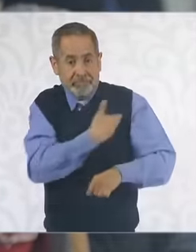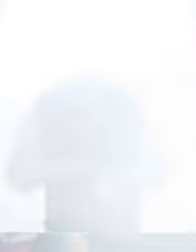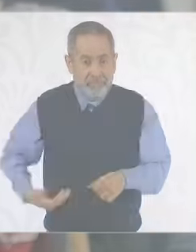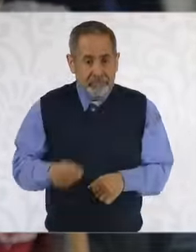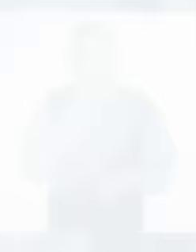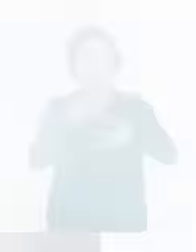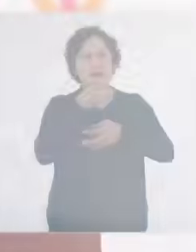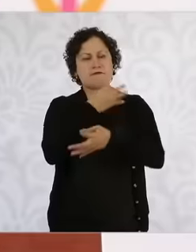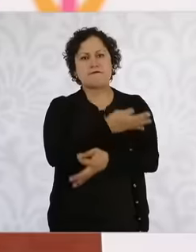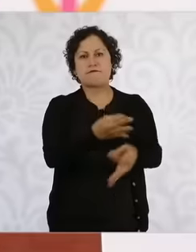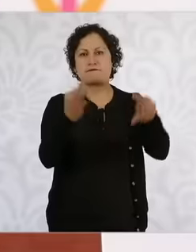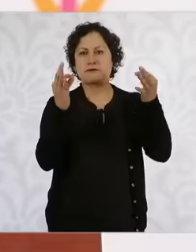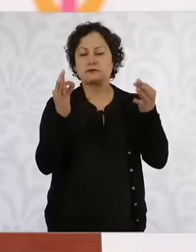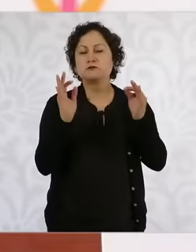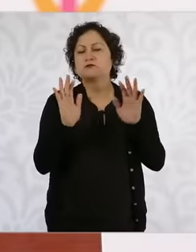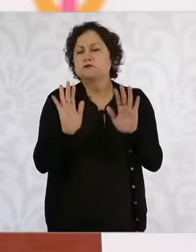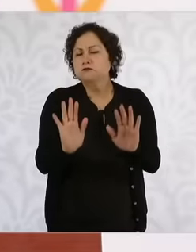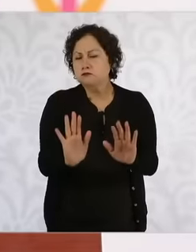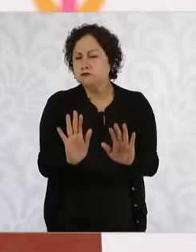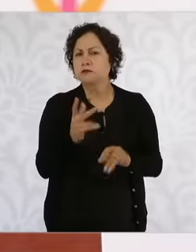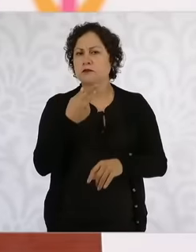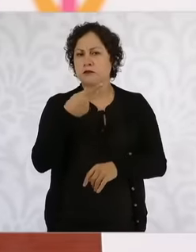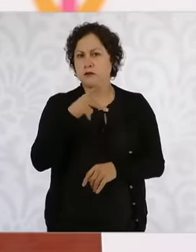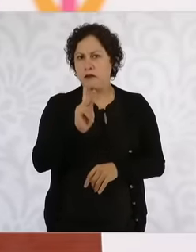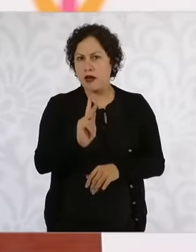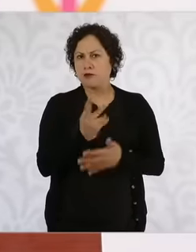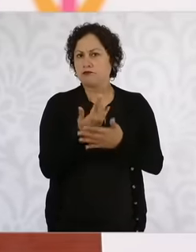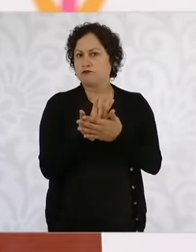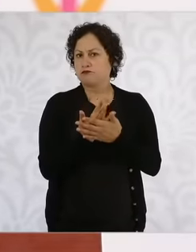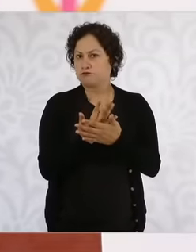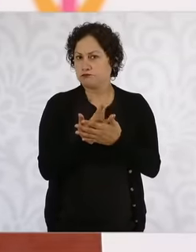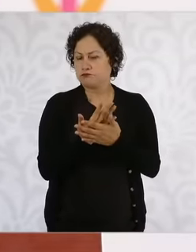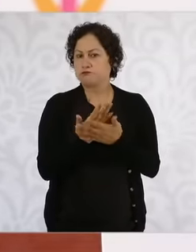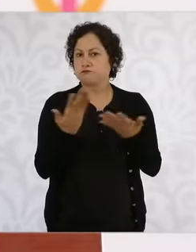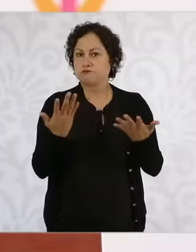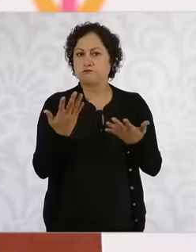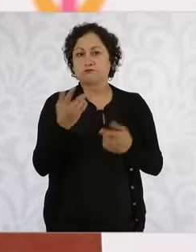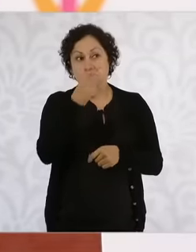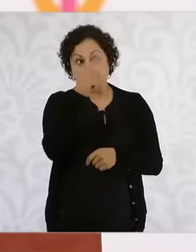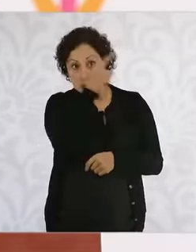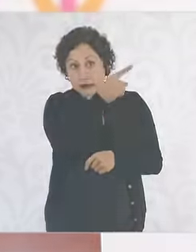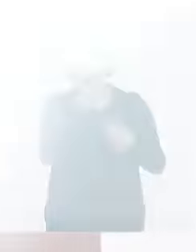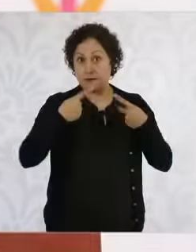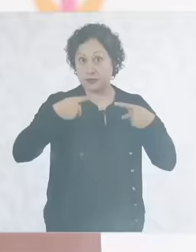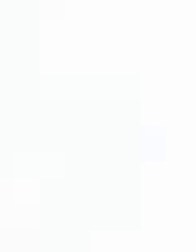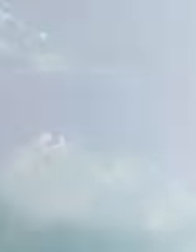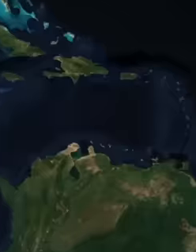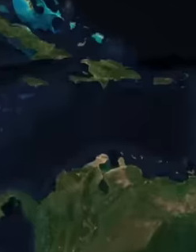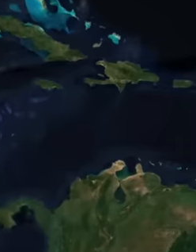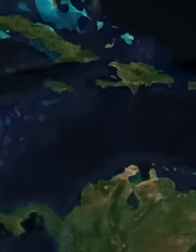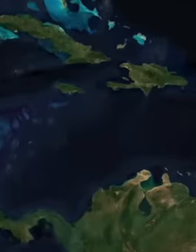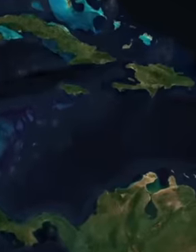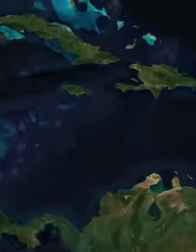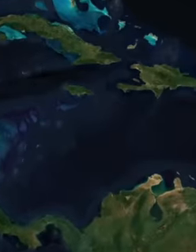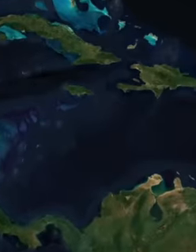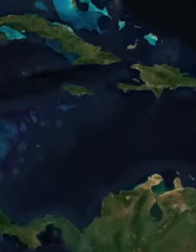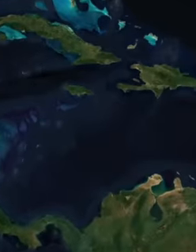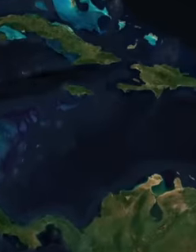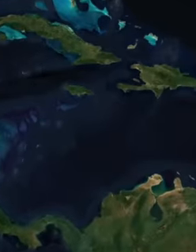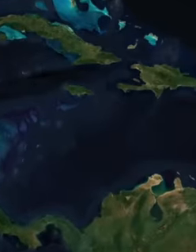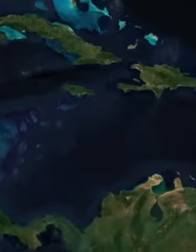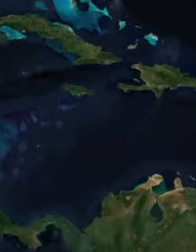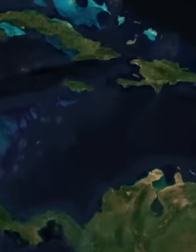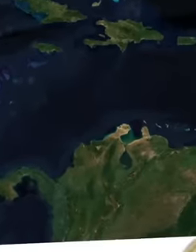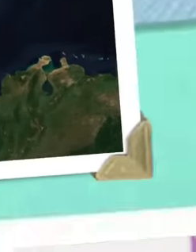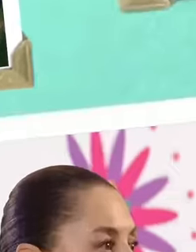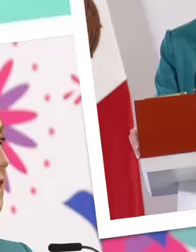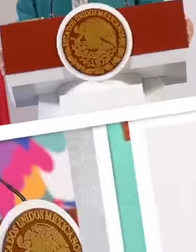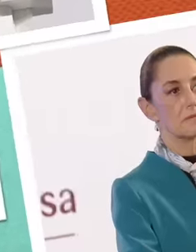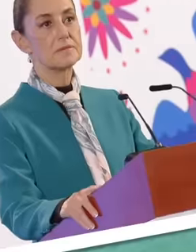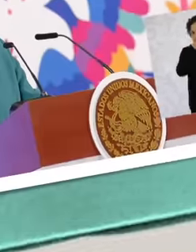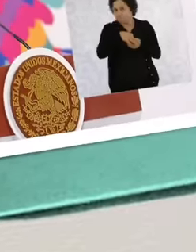that without a doubt the president of Mexico is always aware of the Mexican people,